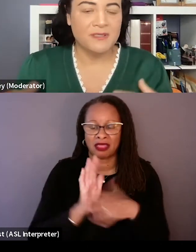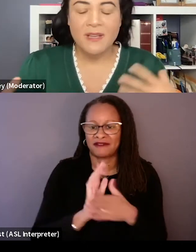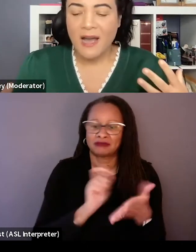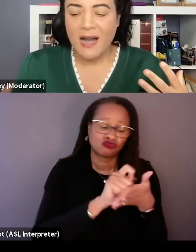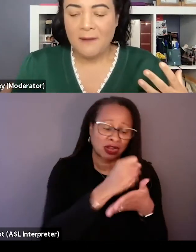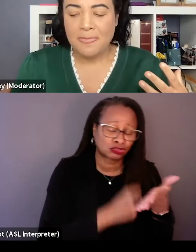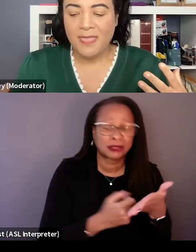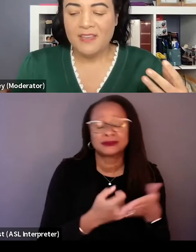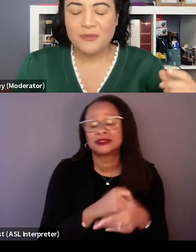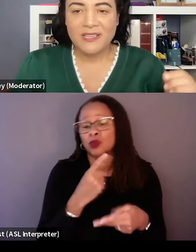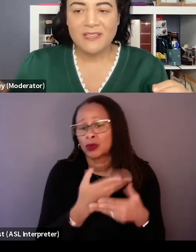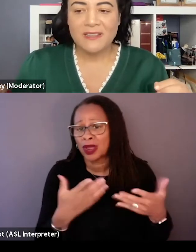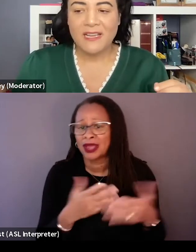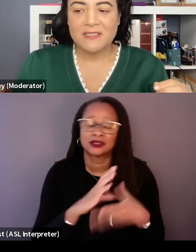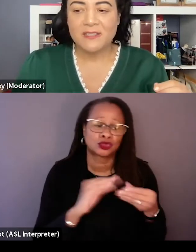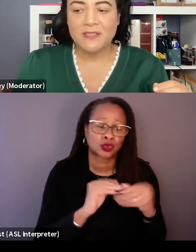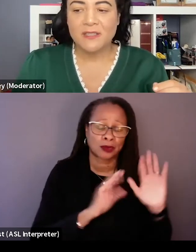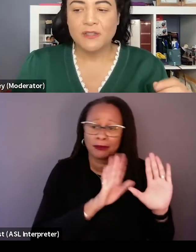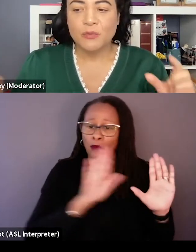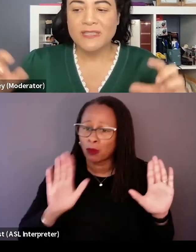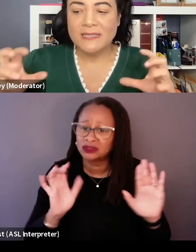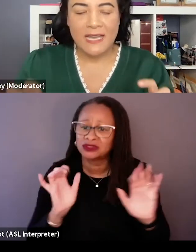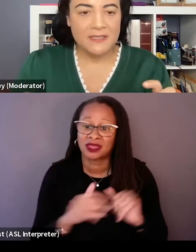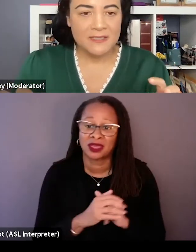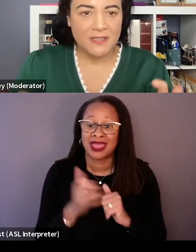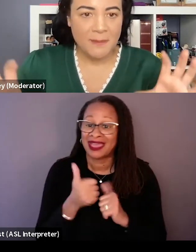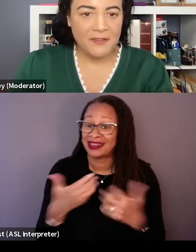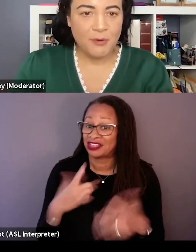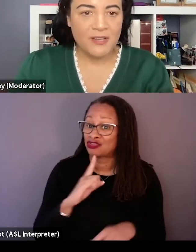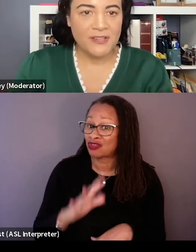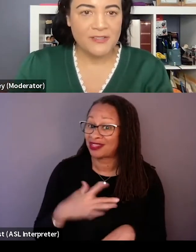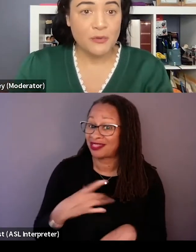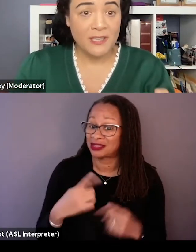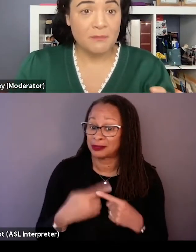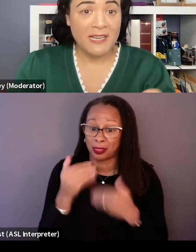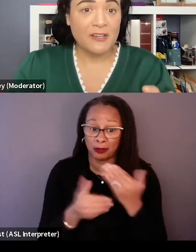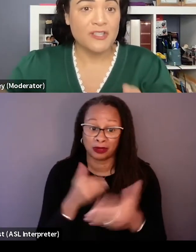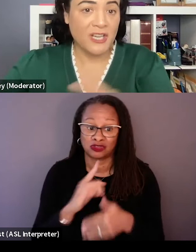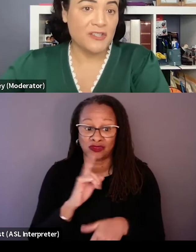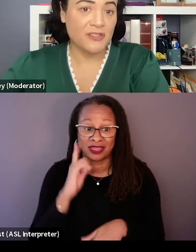And is there anything that you really liked about this process that you think might actually change